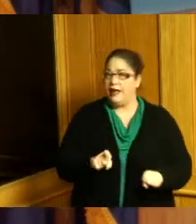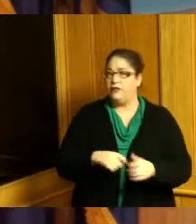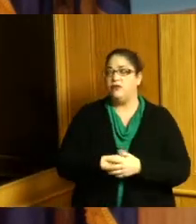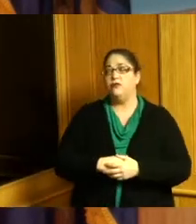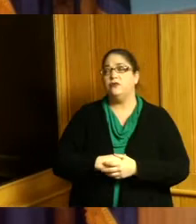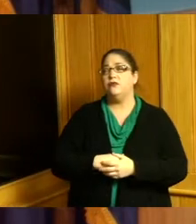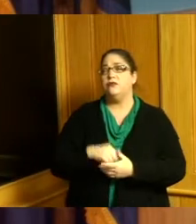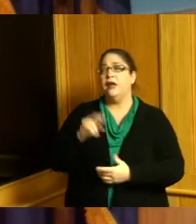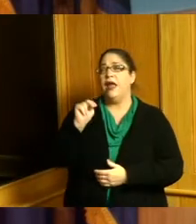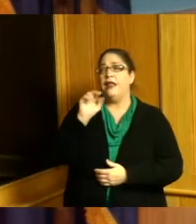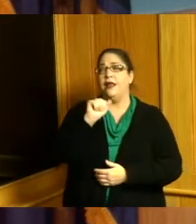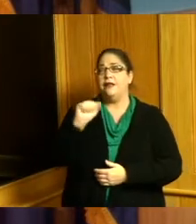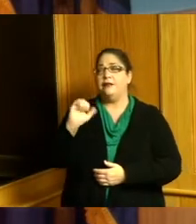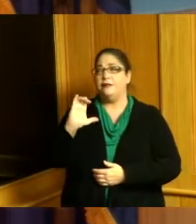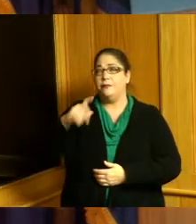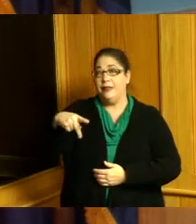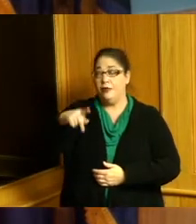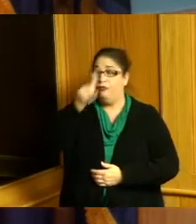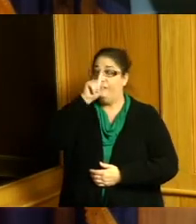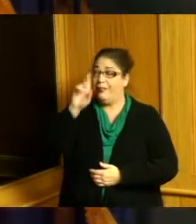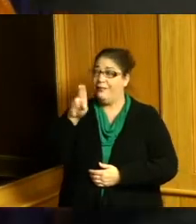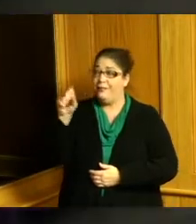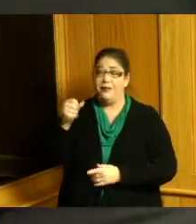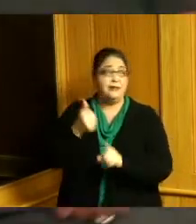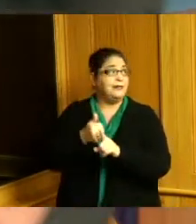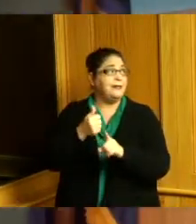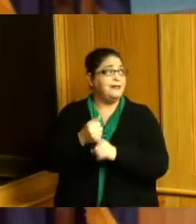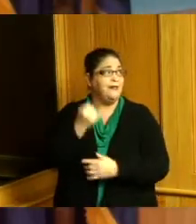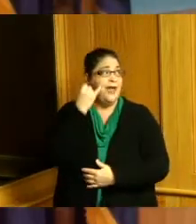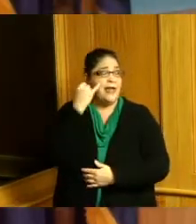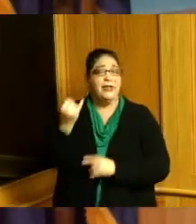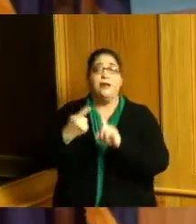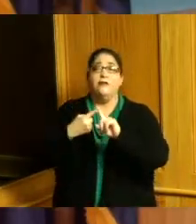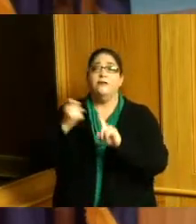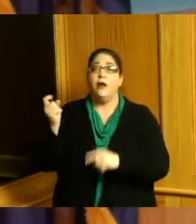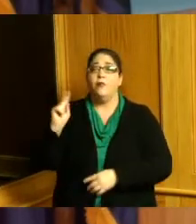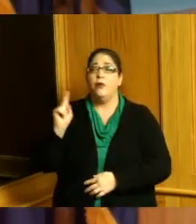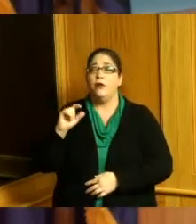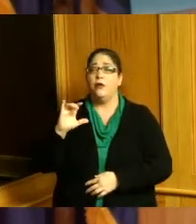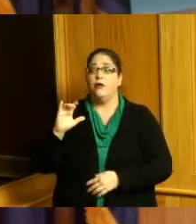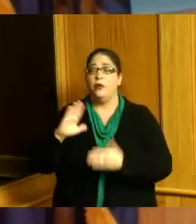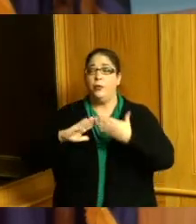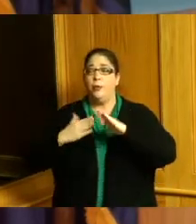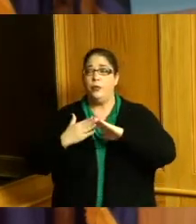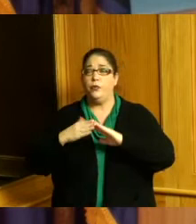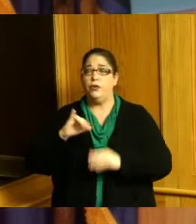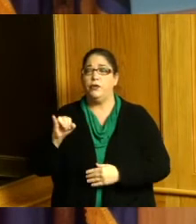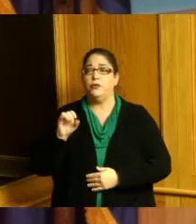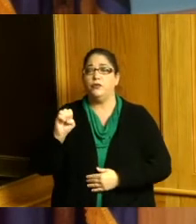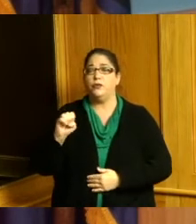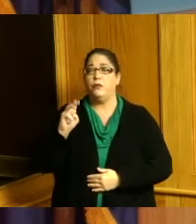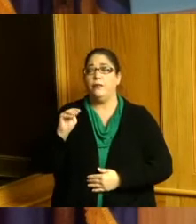this the bus was really an idea if it came from the community Joe Mallory and they came and had to